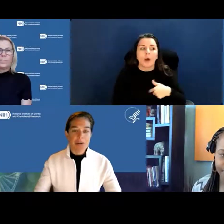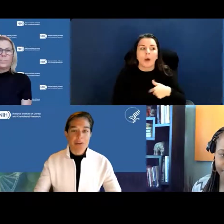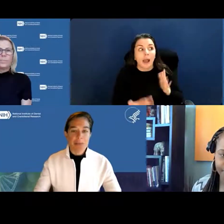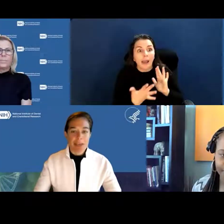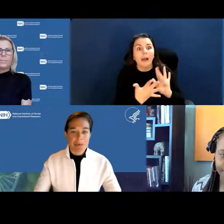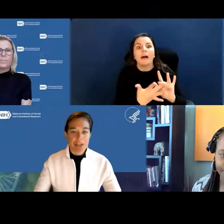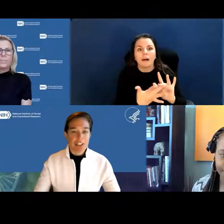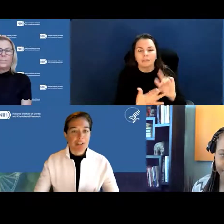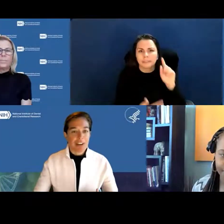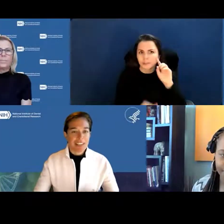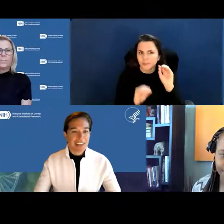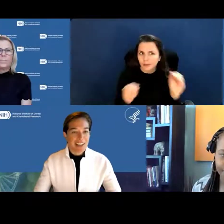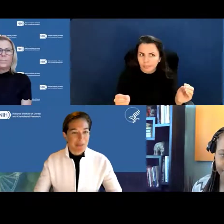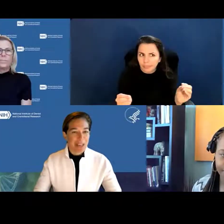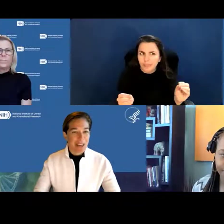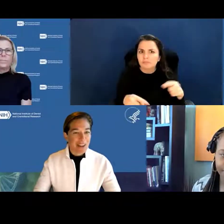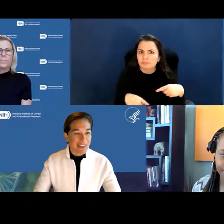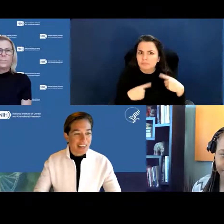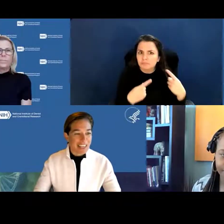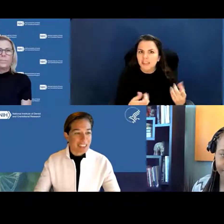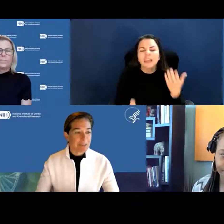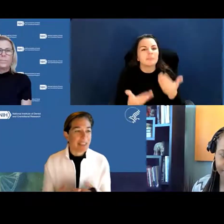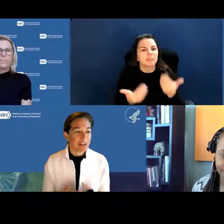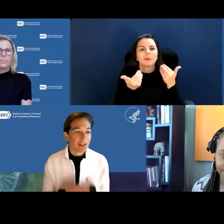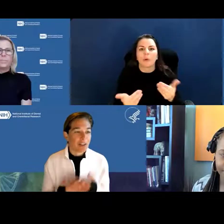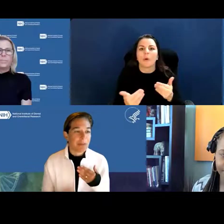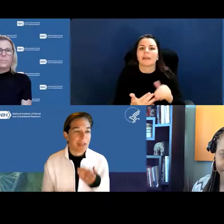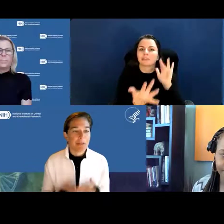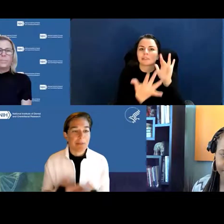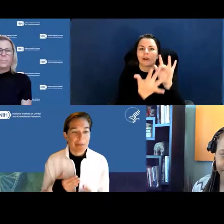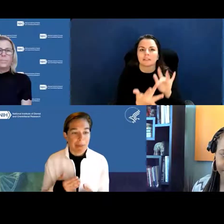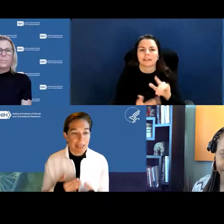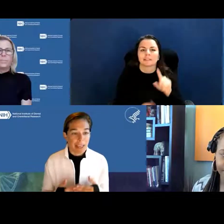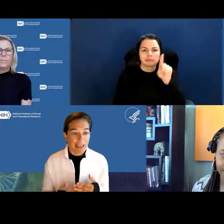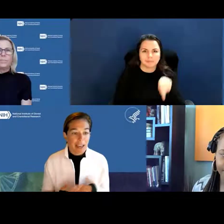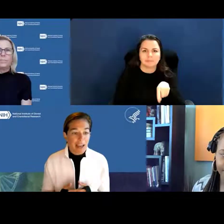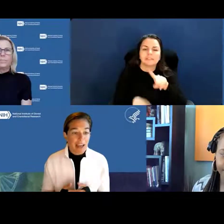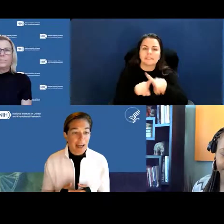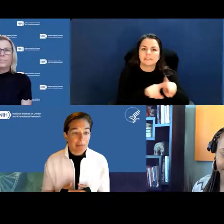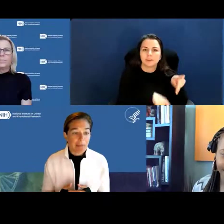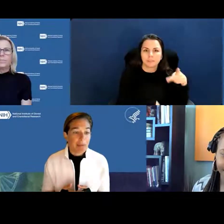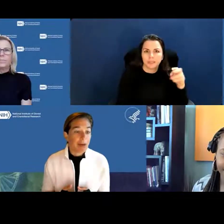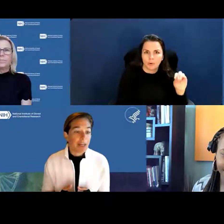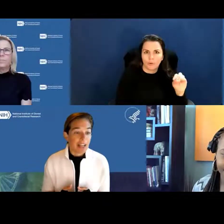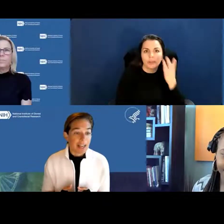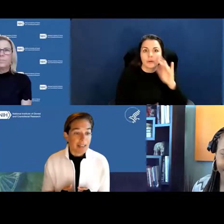you may want to just find another PO on that list, because all those POs may be somewhat aligned